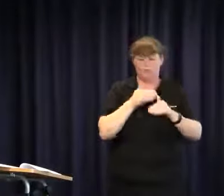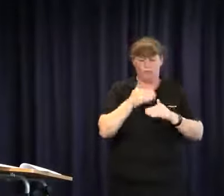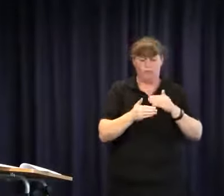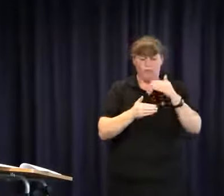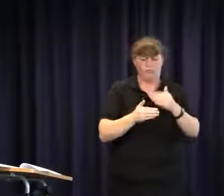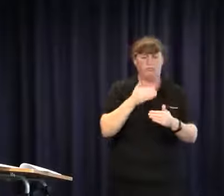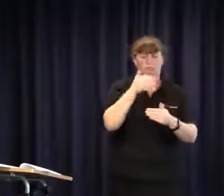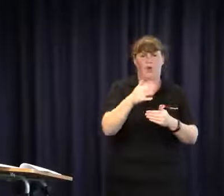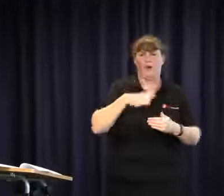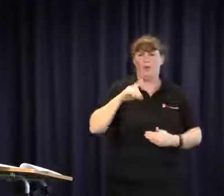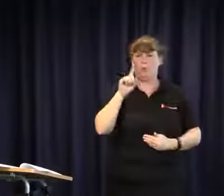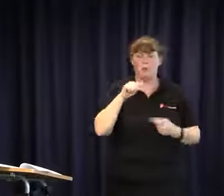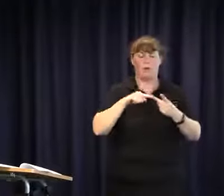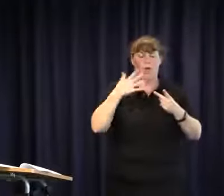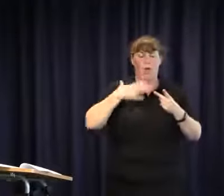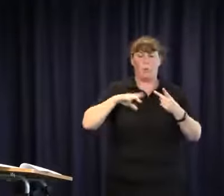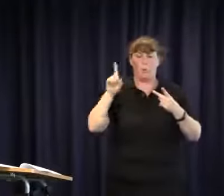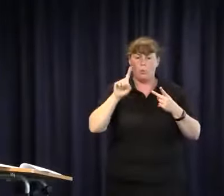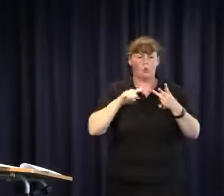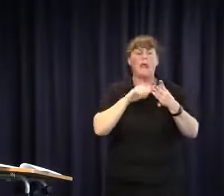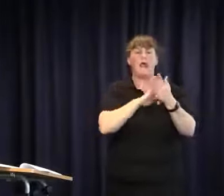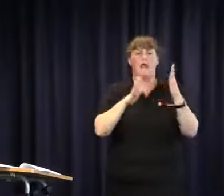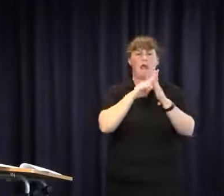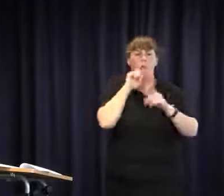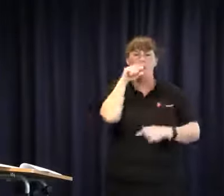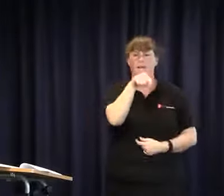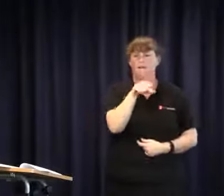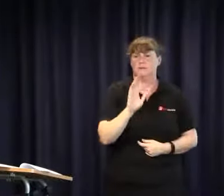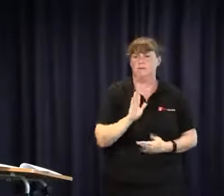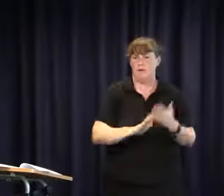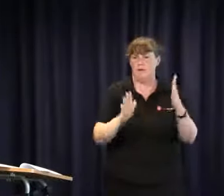just think logically every step of the way, thinking about what you want and how you can